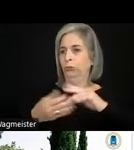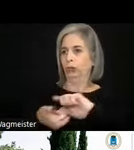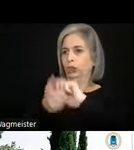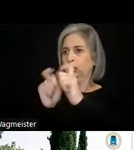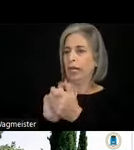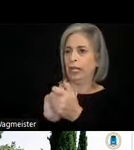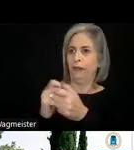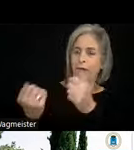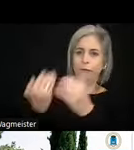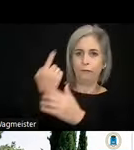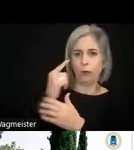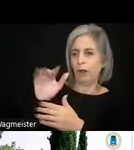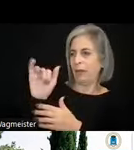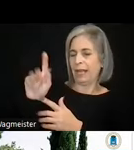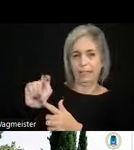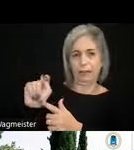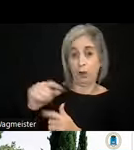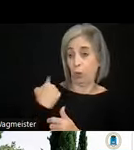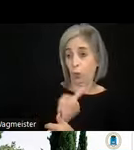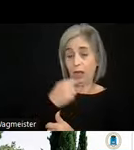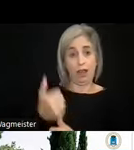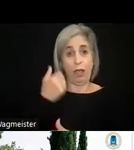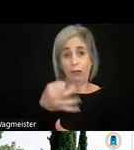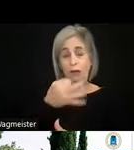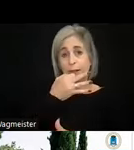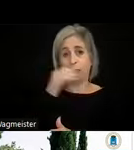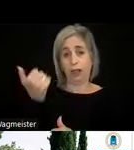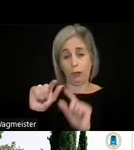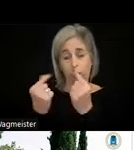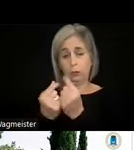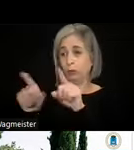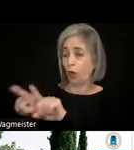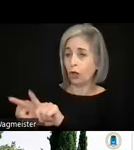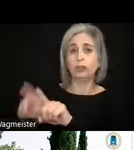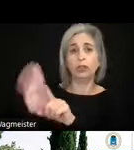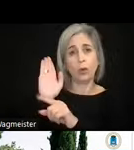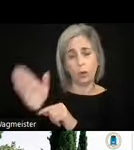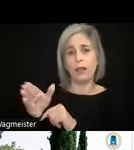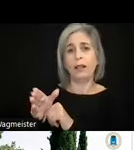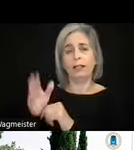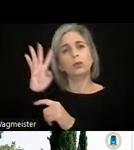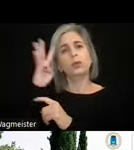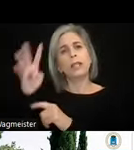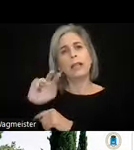we and or other experts in other groups will also create three new standards.